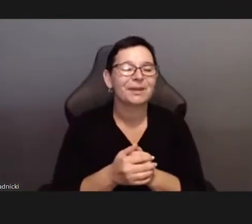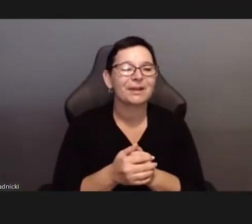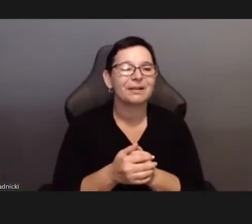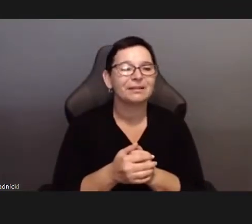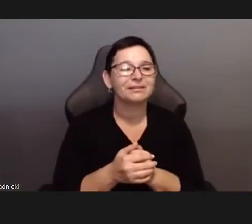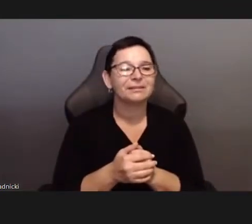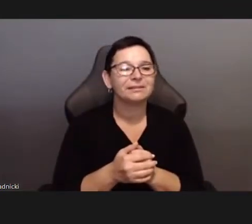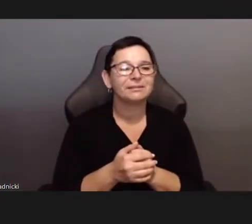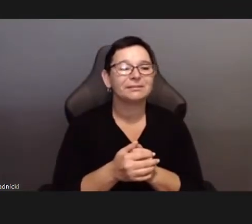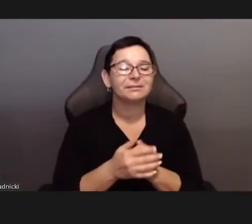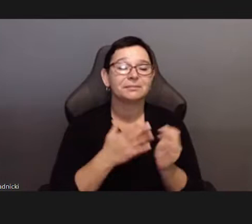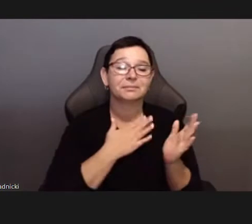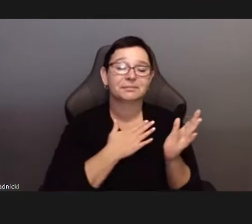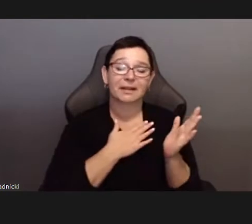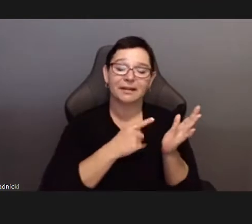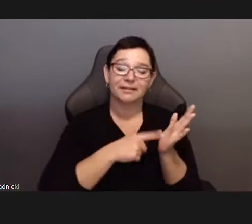His presentation is titled “Queer Solitude: Dean Sameshima’s Being Alone.”